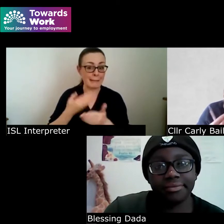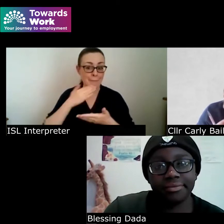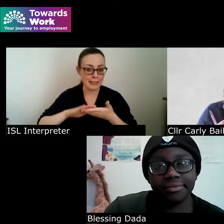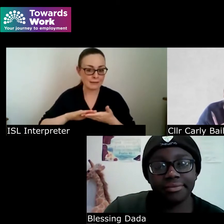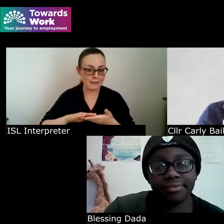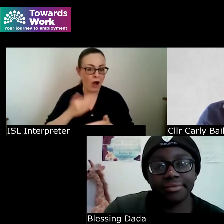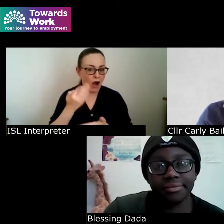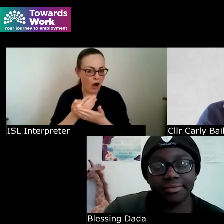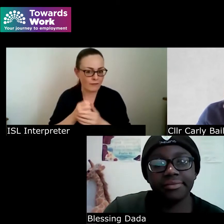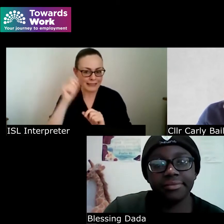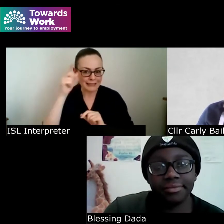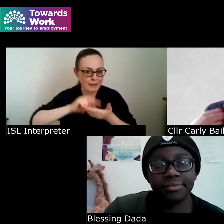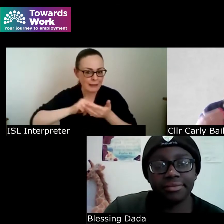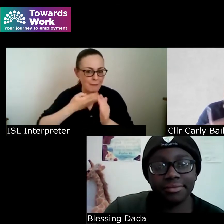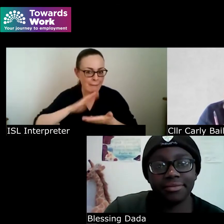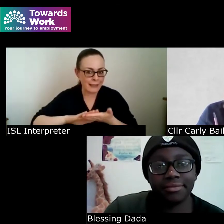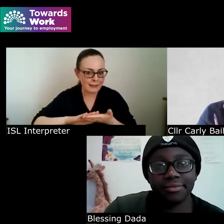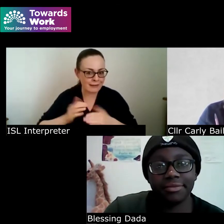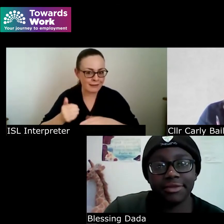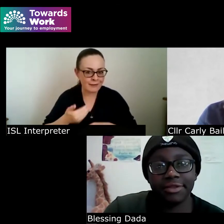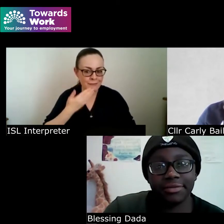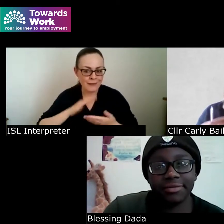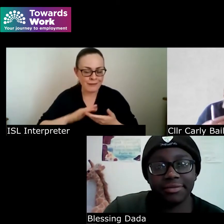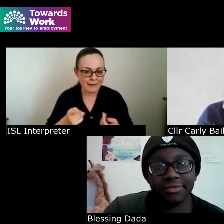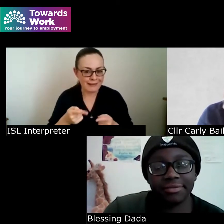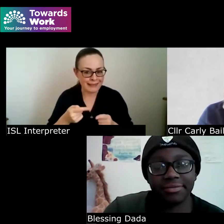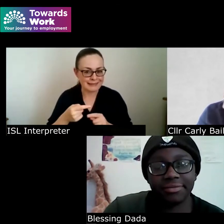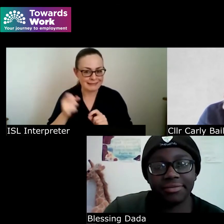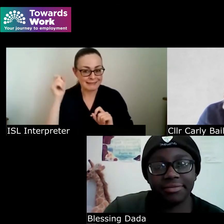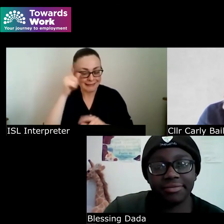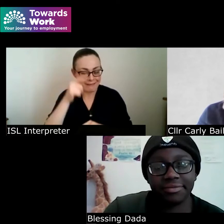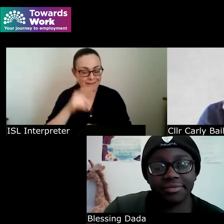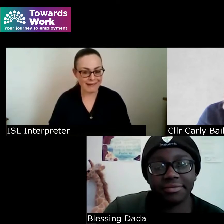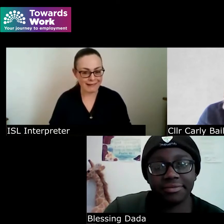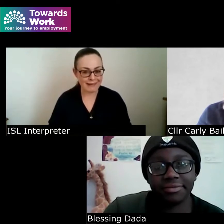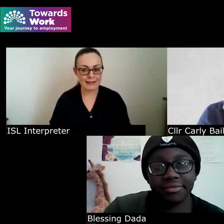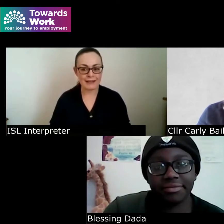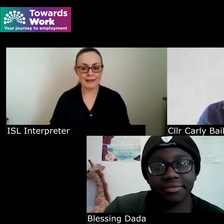part but actually it actually ends up being actually just trying to get in the first place so